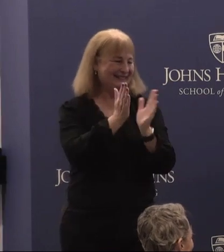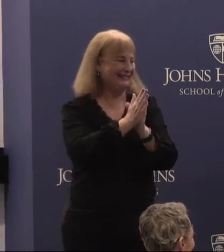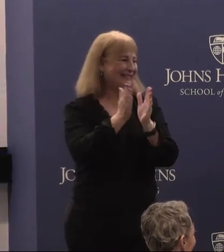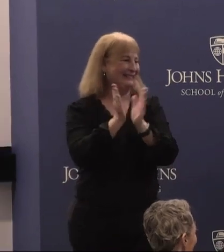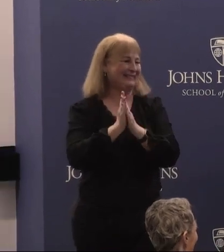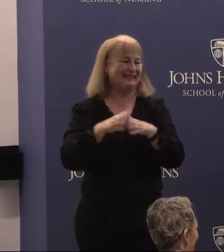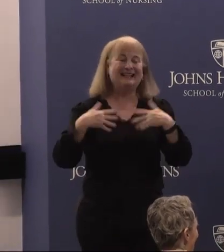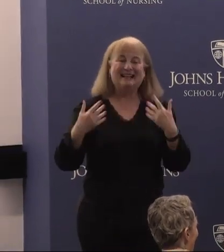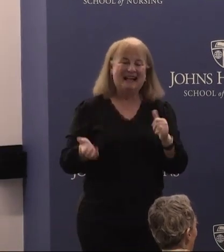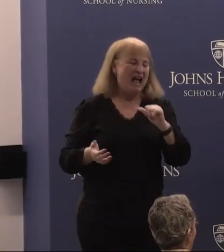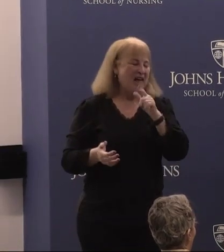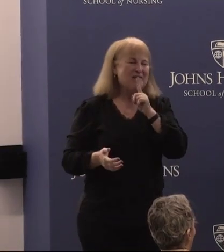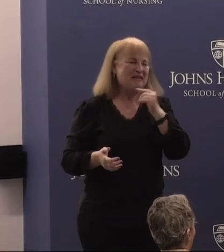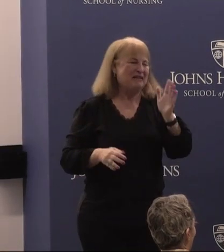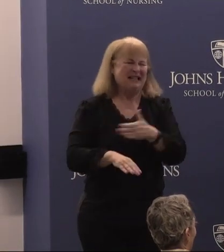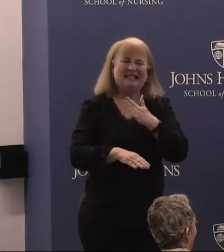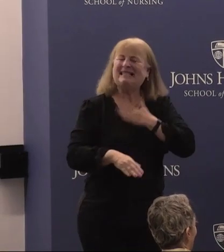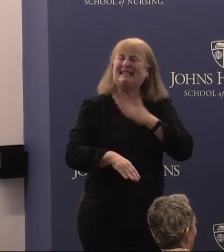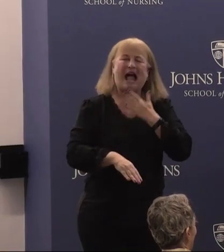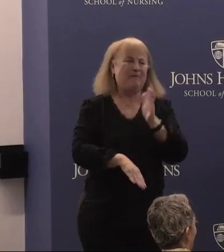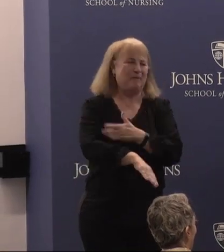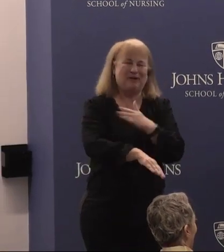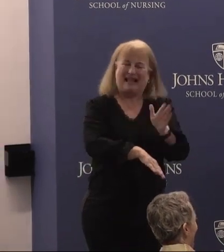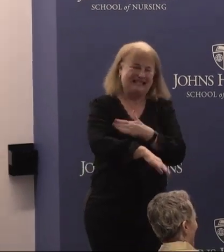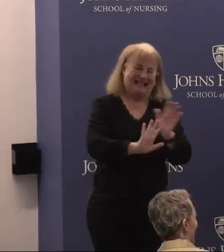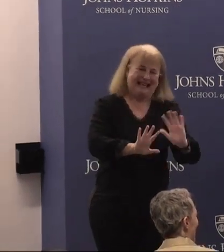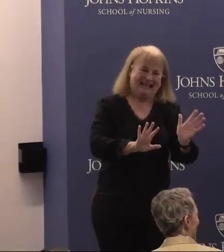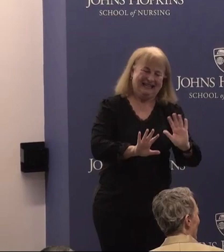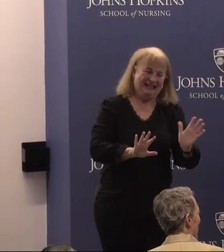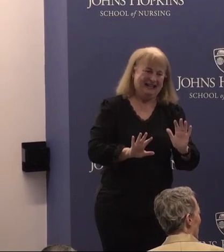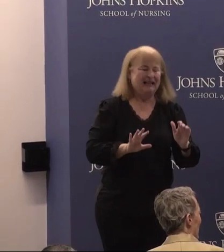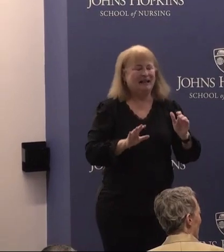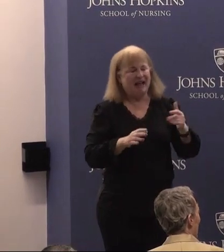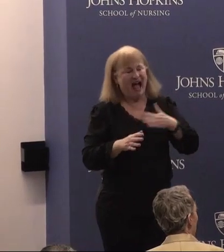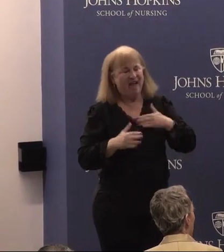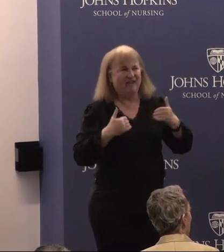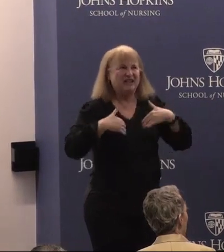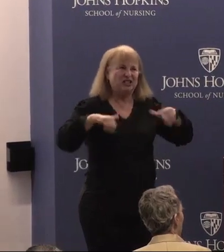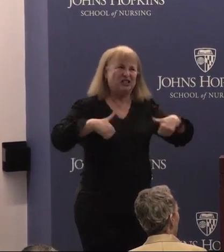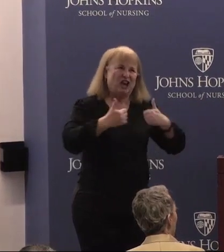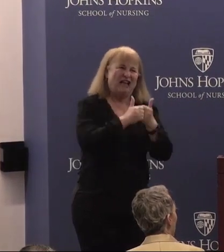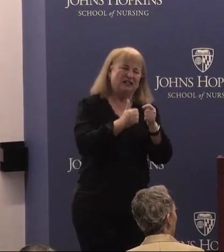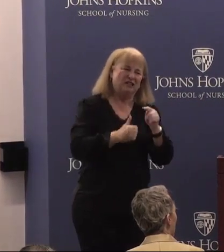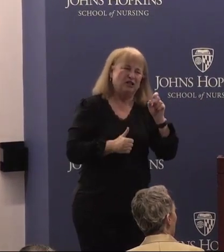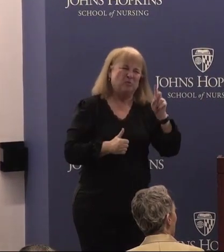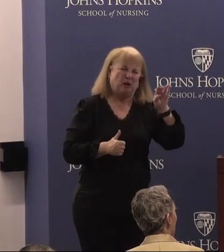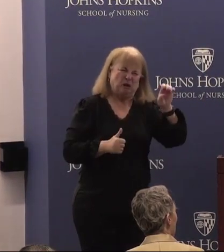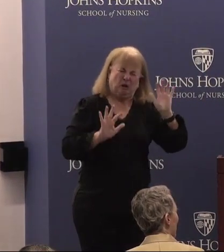So I'm not gonna sing Happy Birthday to you, given my, uh, challenges with tone and so on. But, um, I